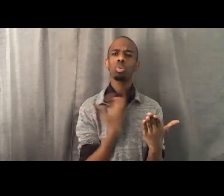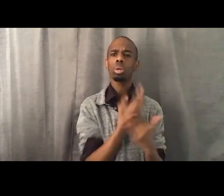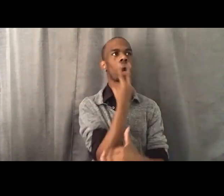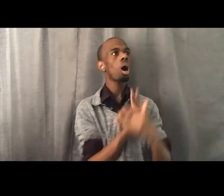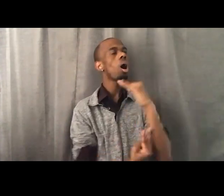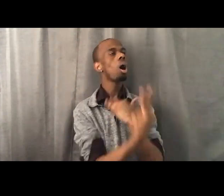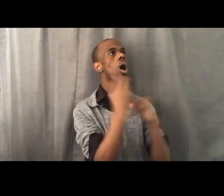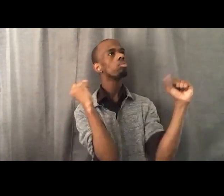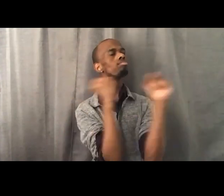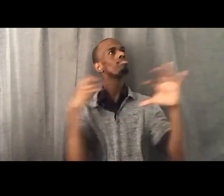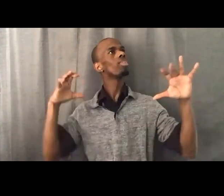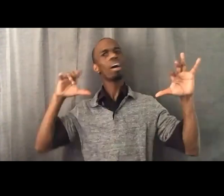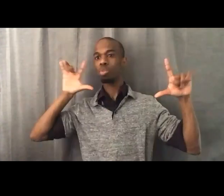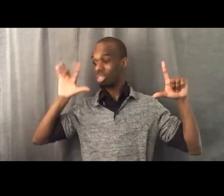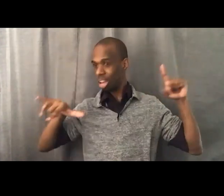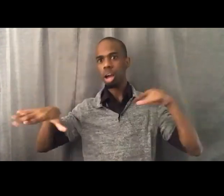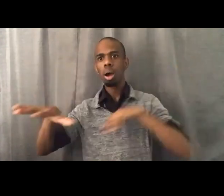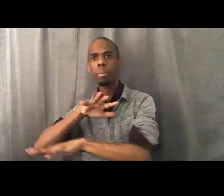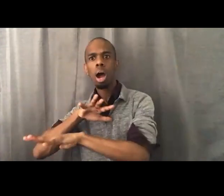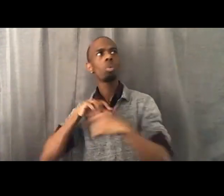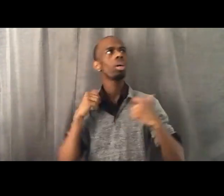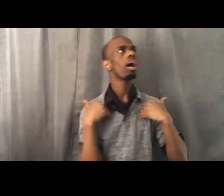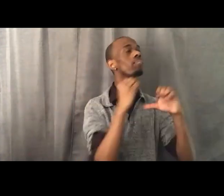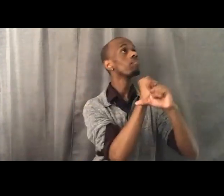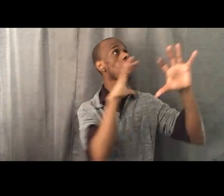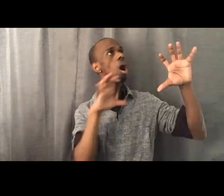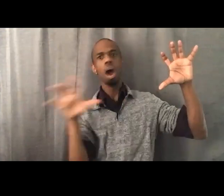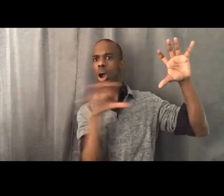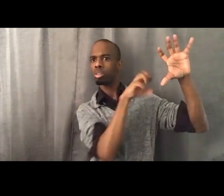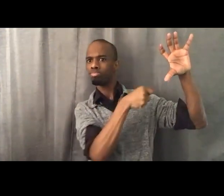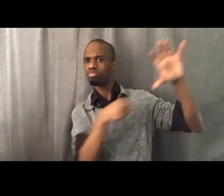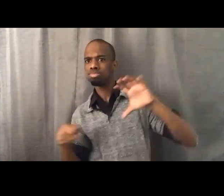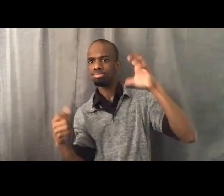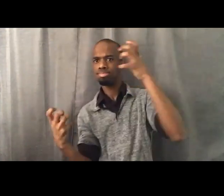whether it be a workplace, where maybe you have a management or leadership position,